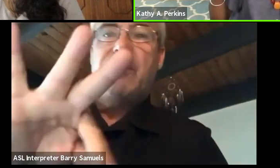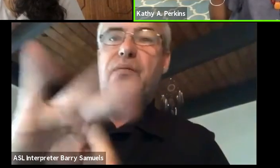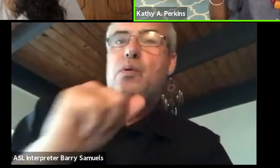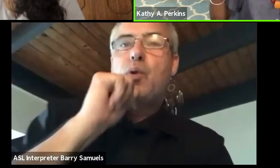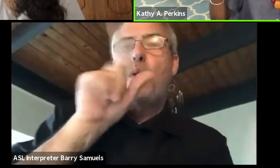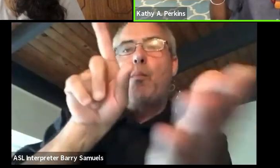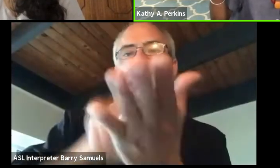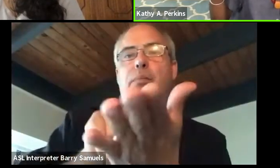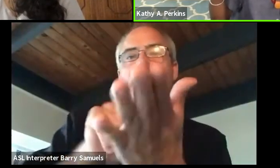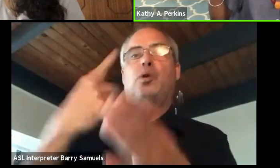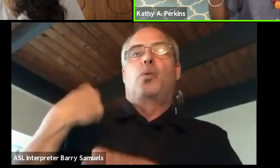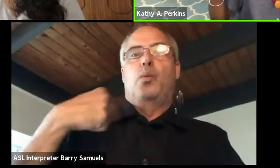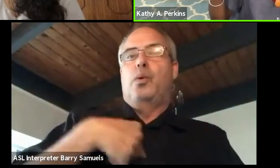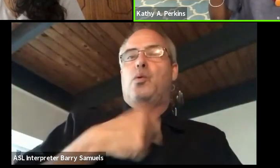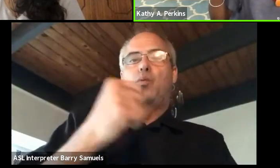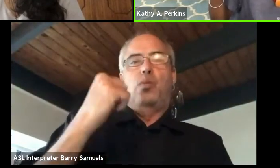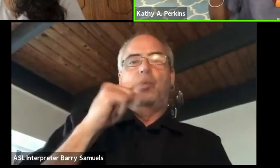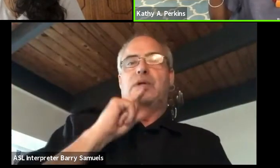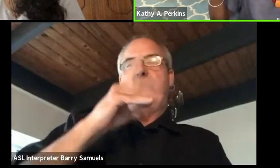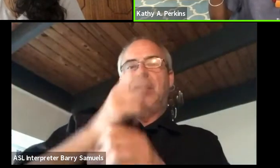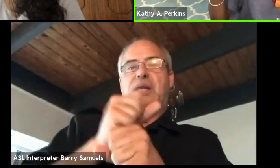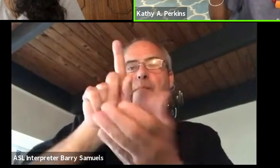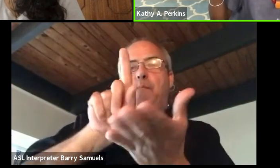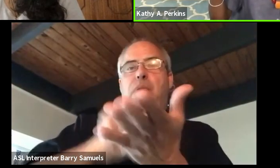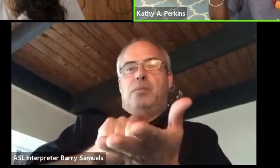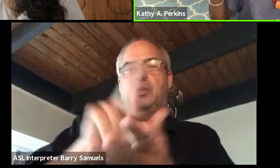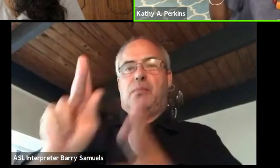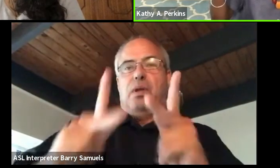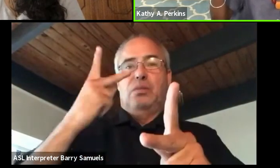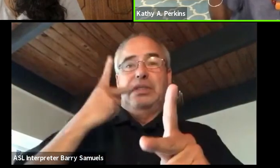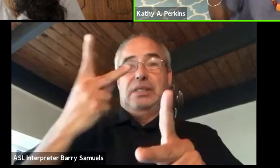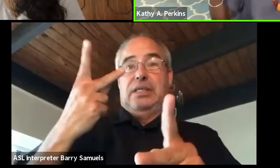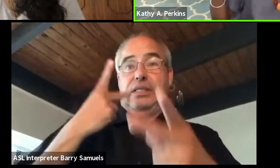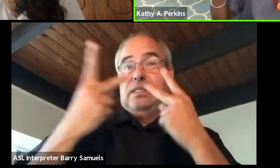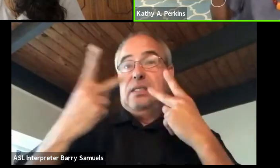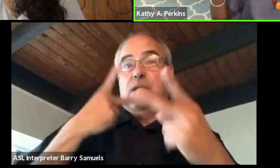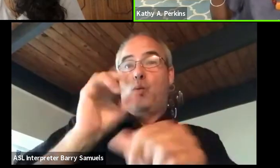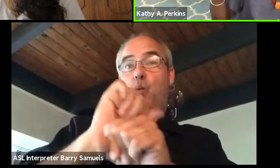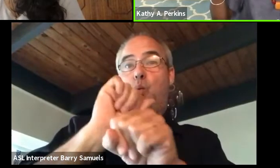'Cause they were saying the only time people get to see our work is if someone from the West comes